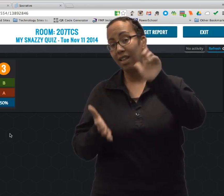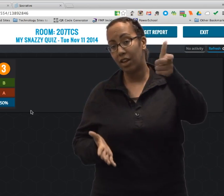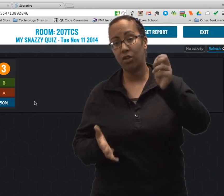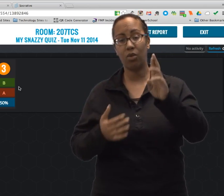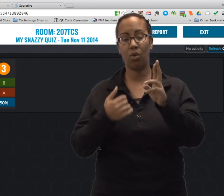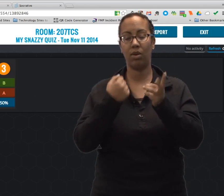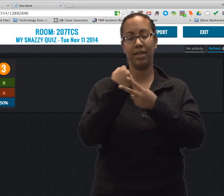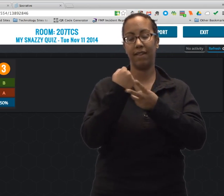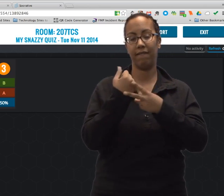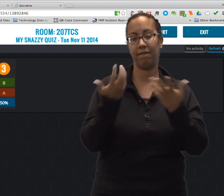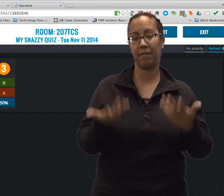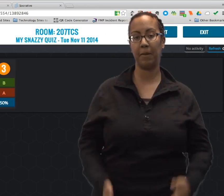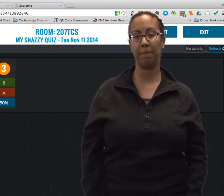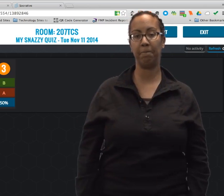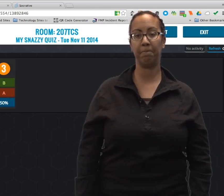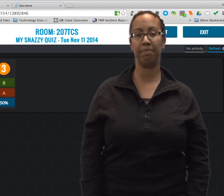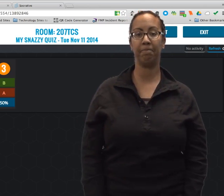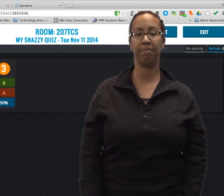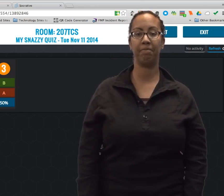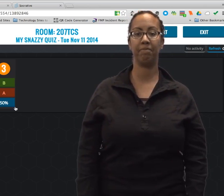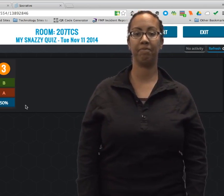You can print it for later or save it, whatever you choose.